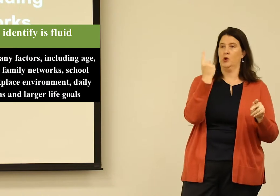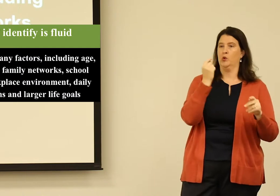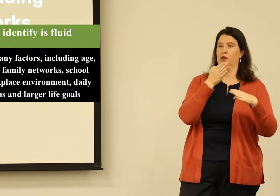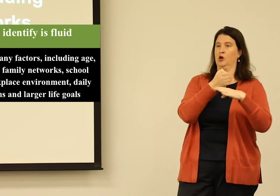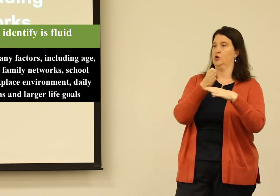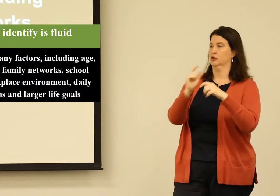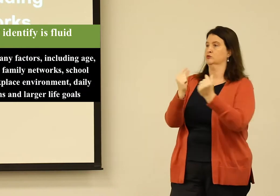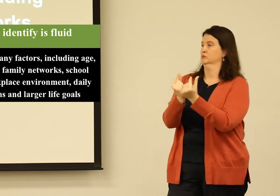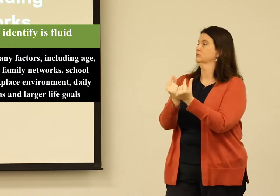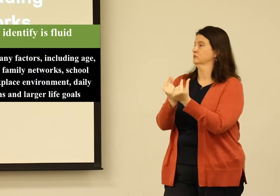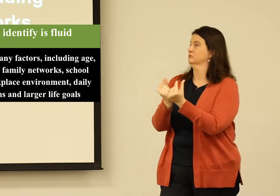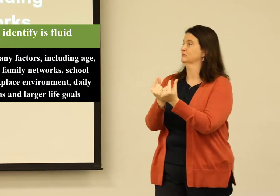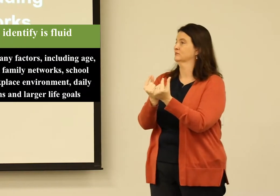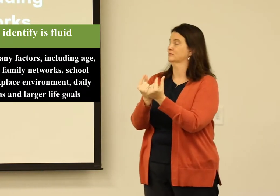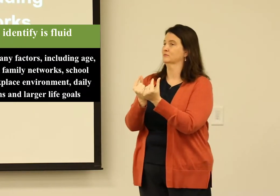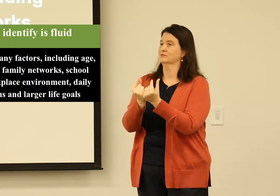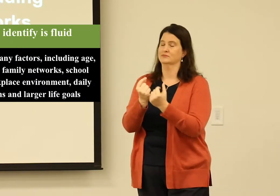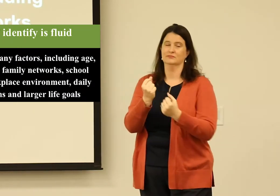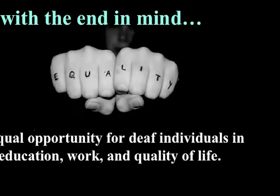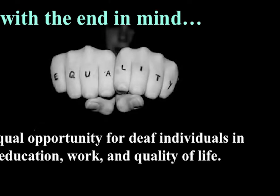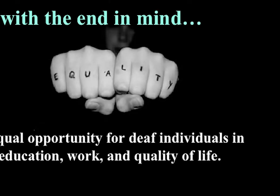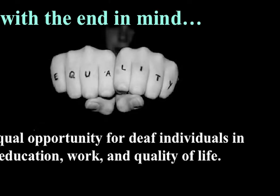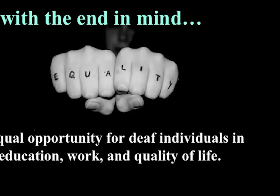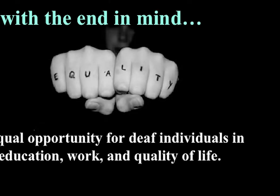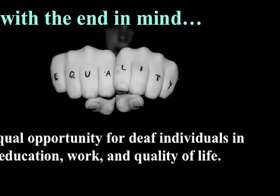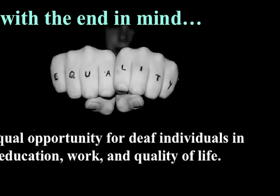the identity can be fluid. It's not just one set identity